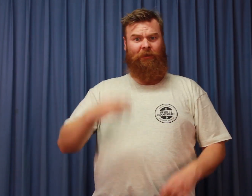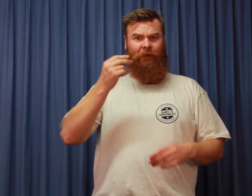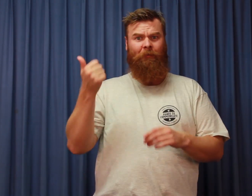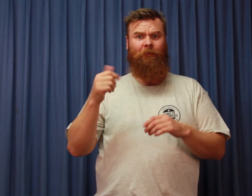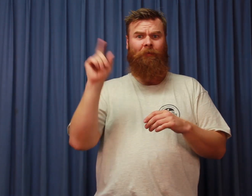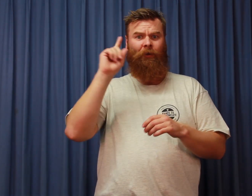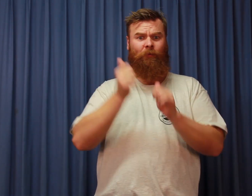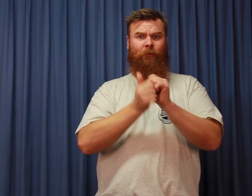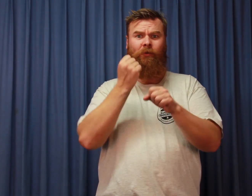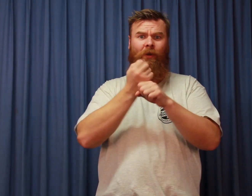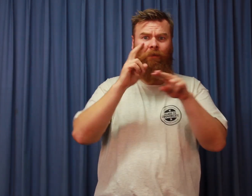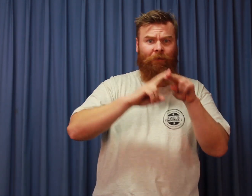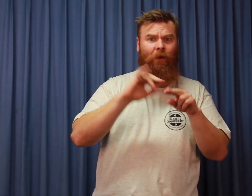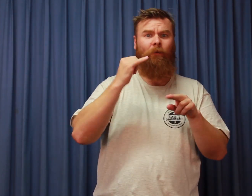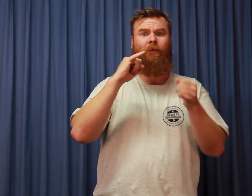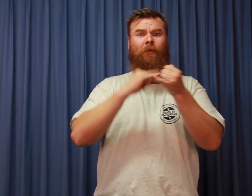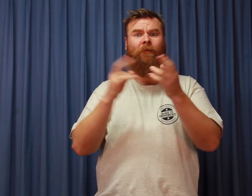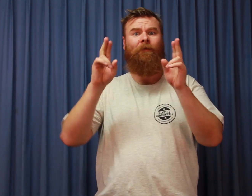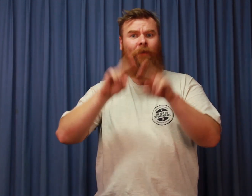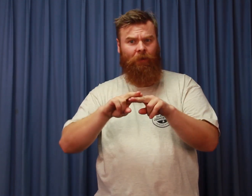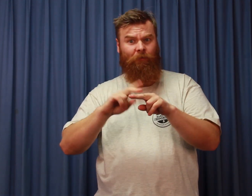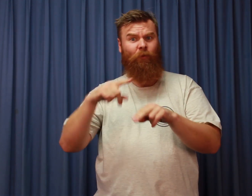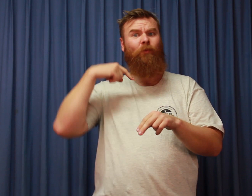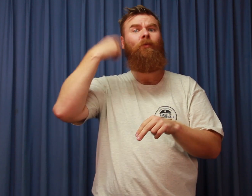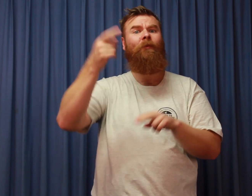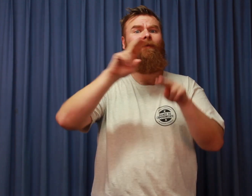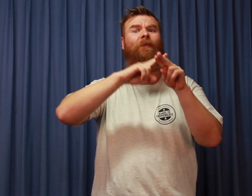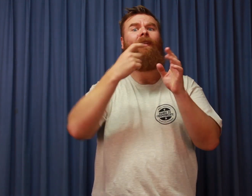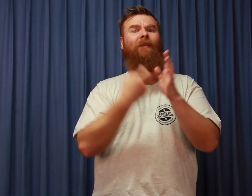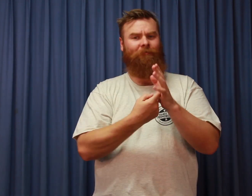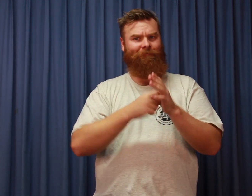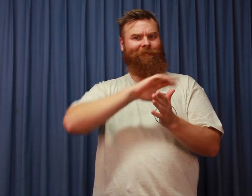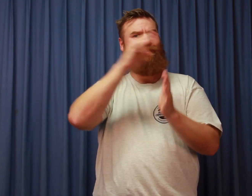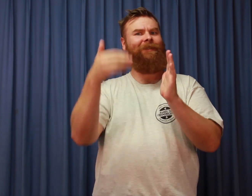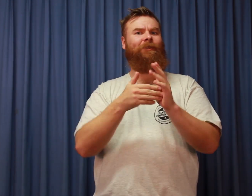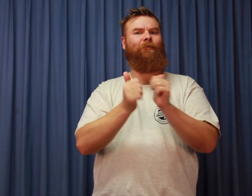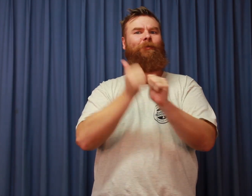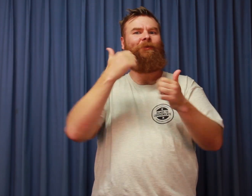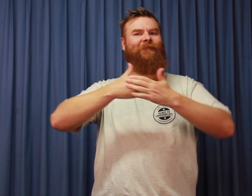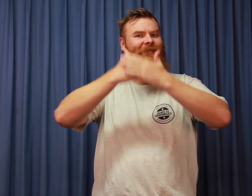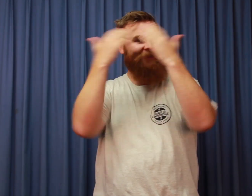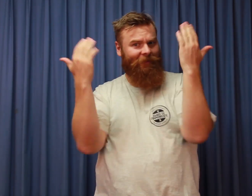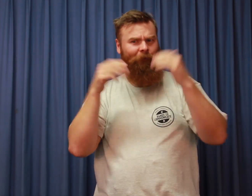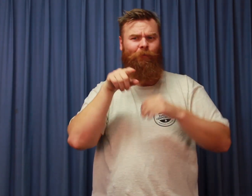So some of today we saw the finals and semi finals of some sports. Tomorrow, Friday, will be the last day of sporting matches.